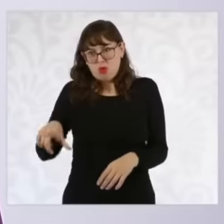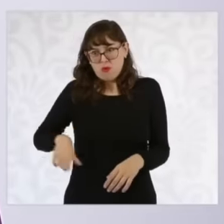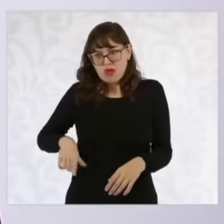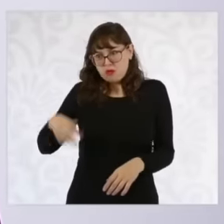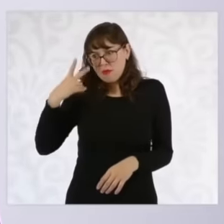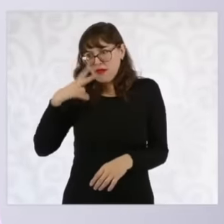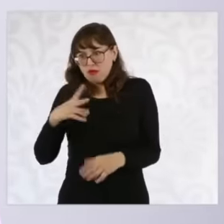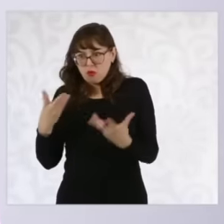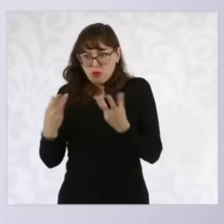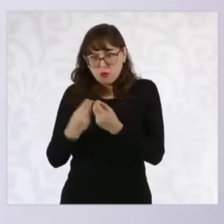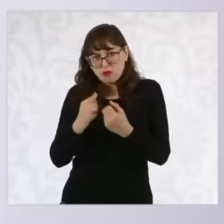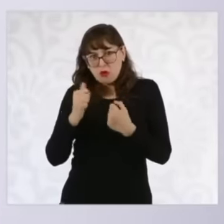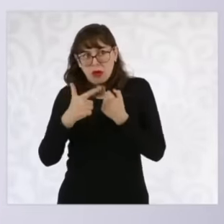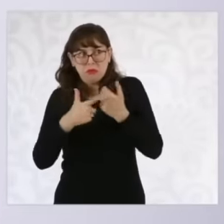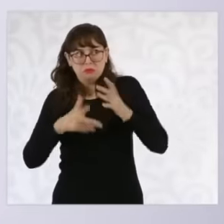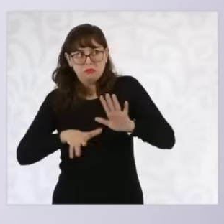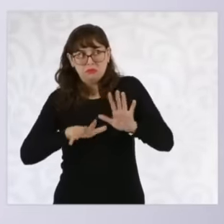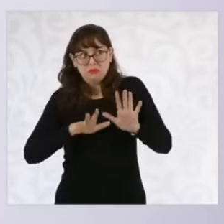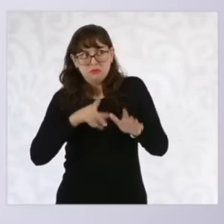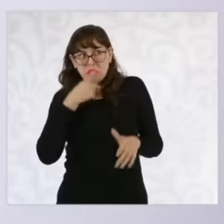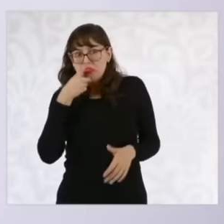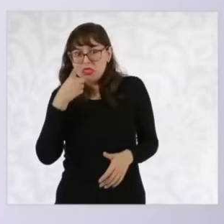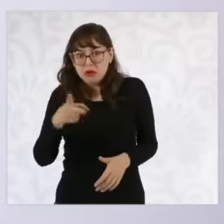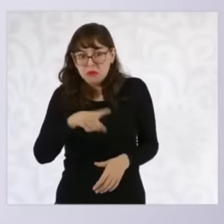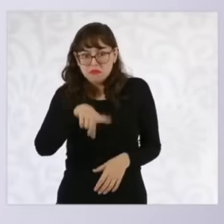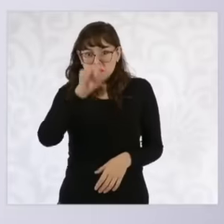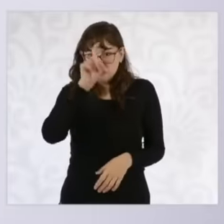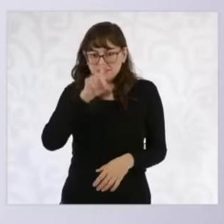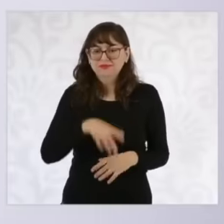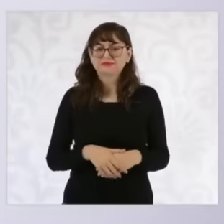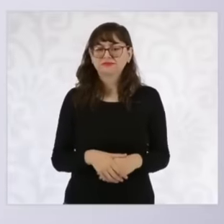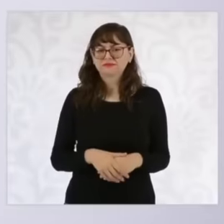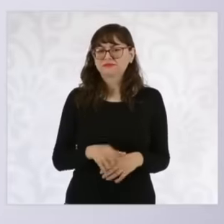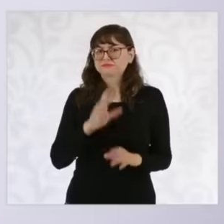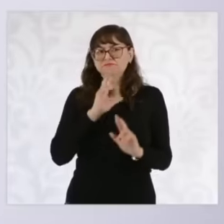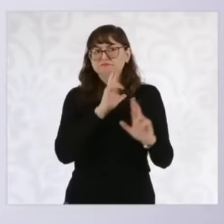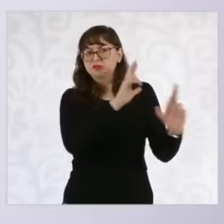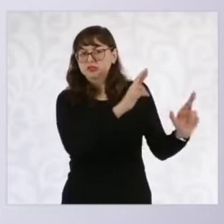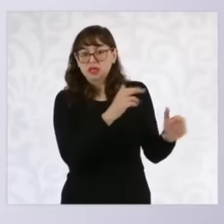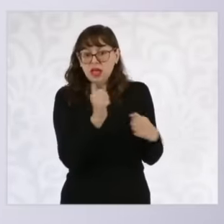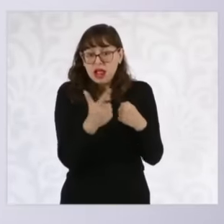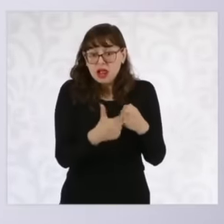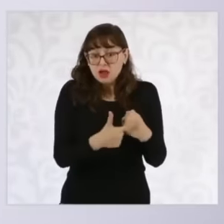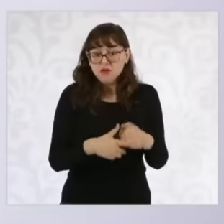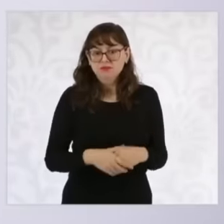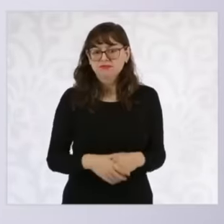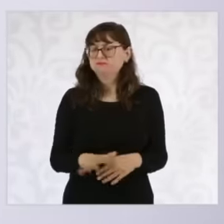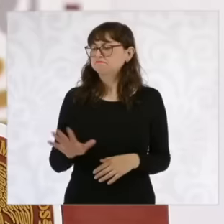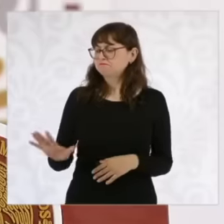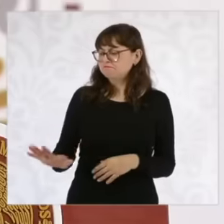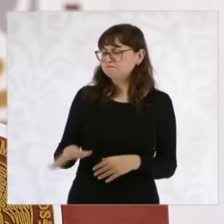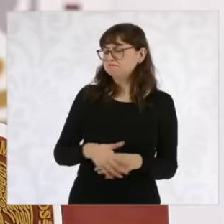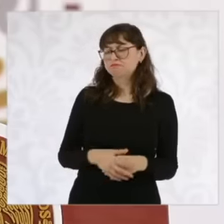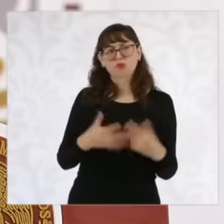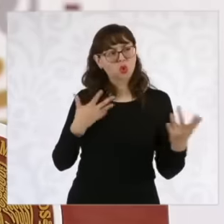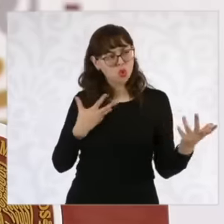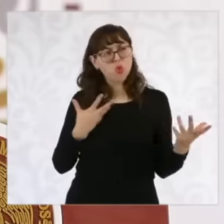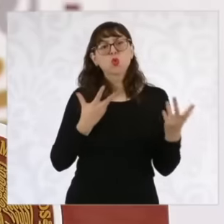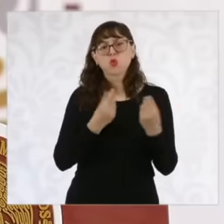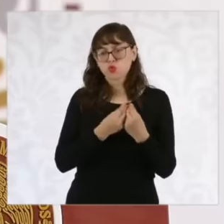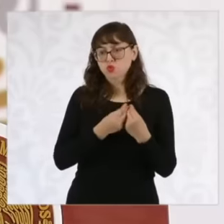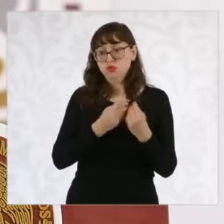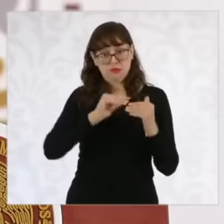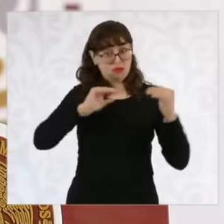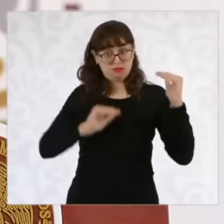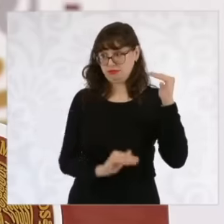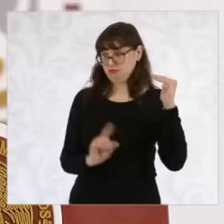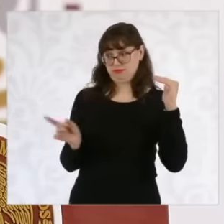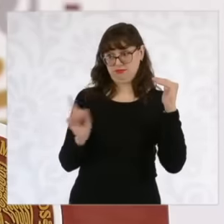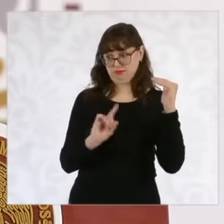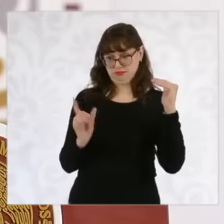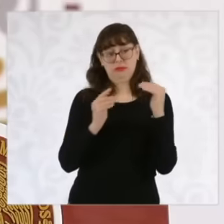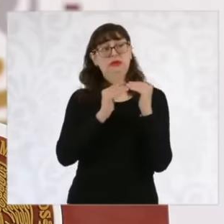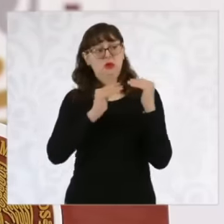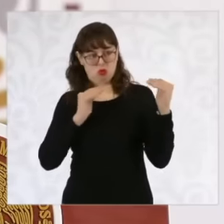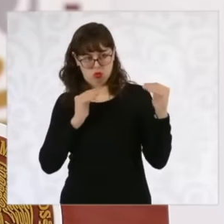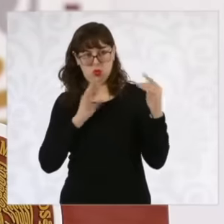it is coordination without subordination, coordination, dialogue and joint work. To be able to address,